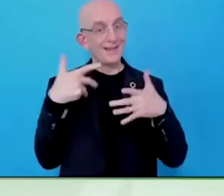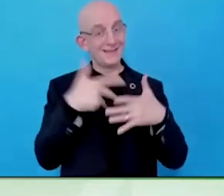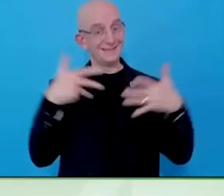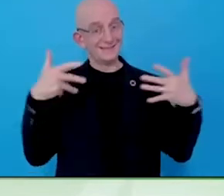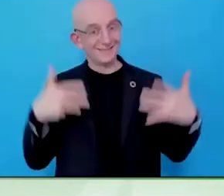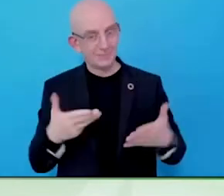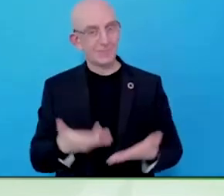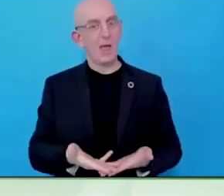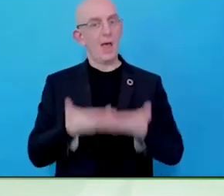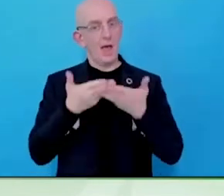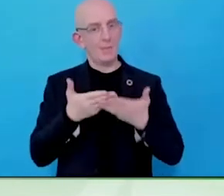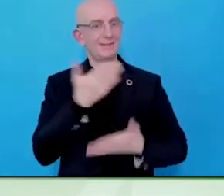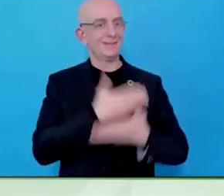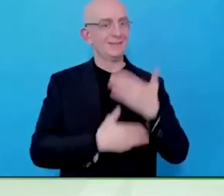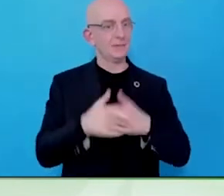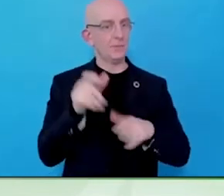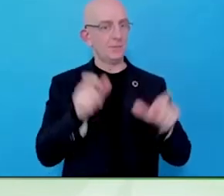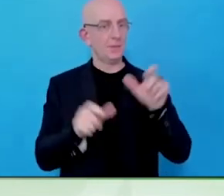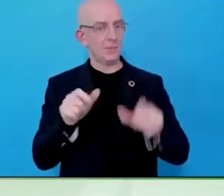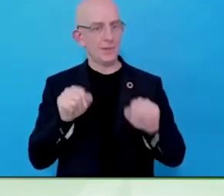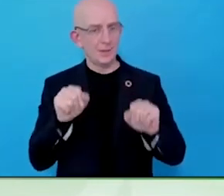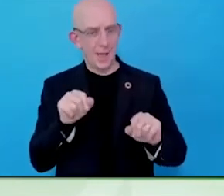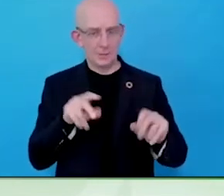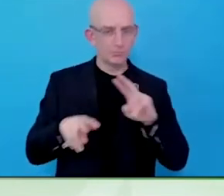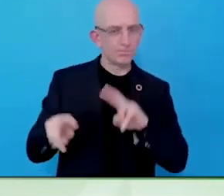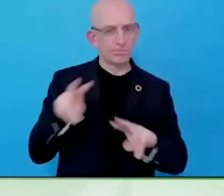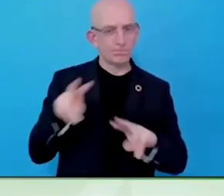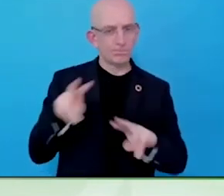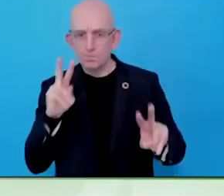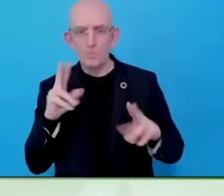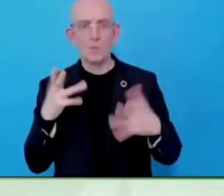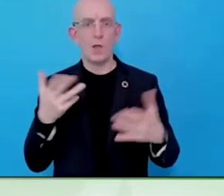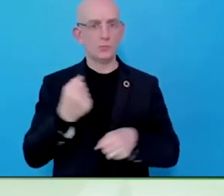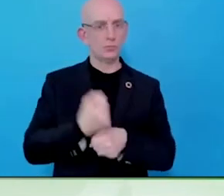the organisations are funded to help disabled people to get work